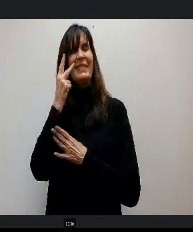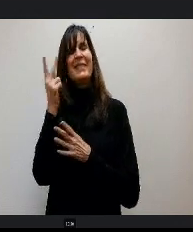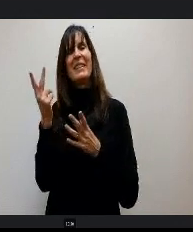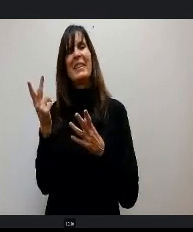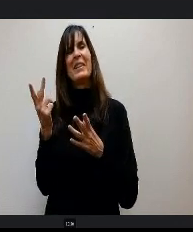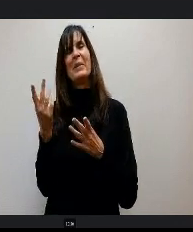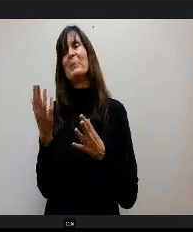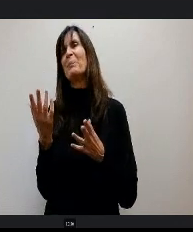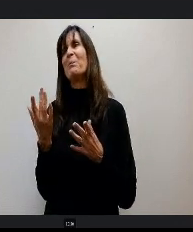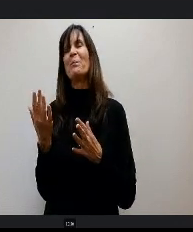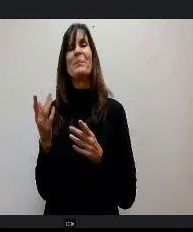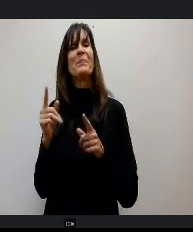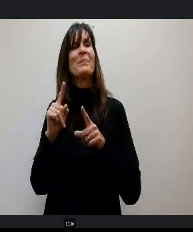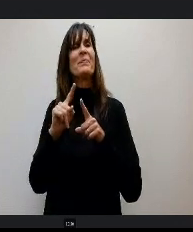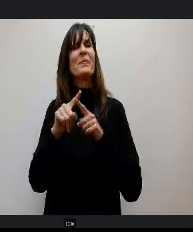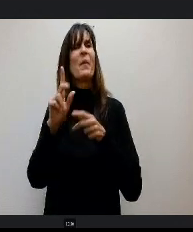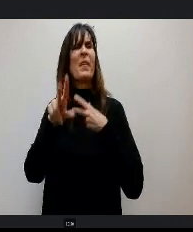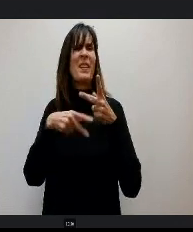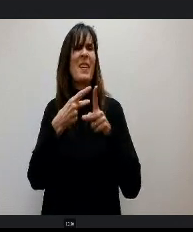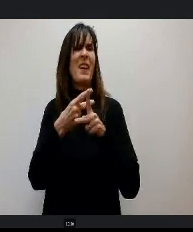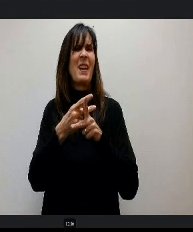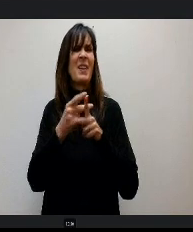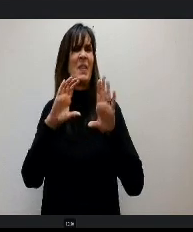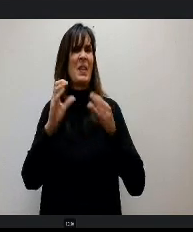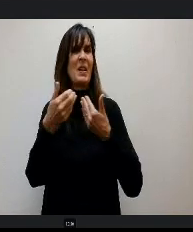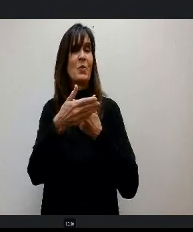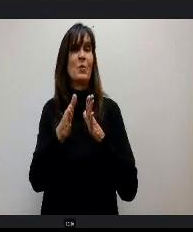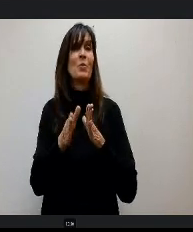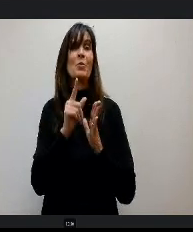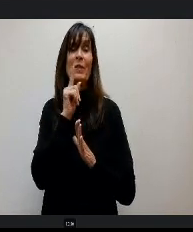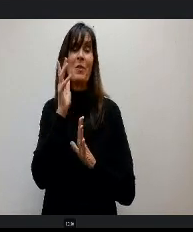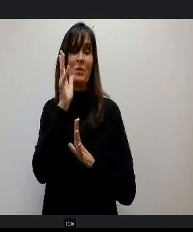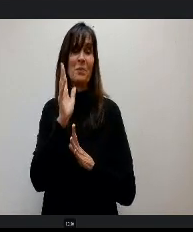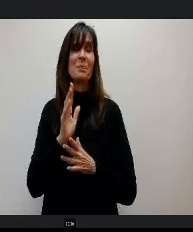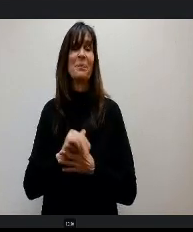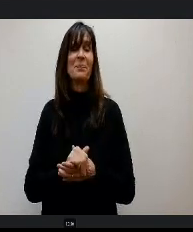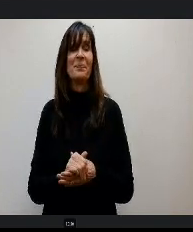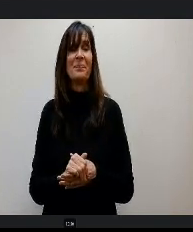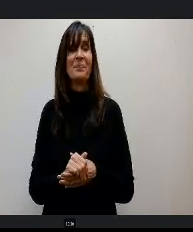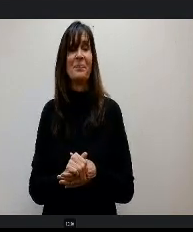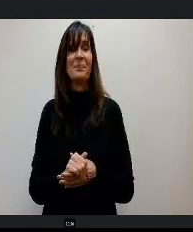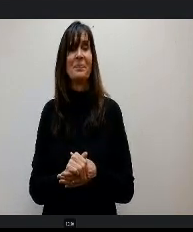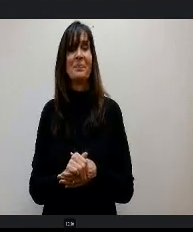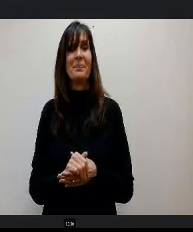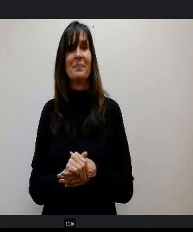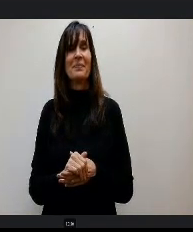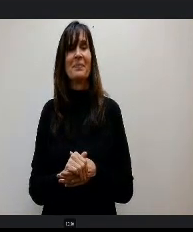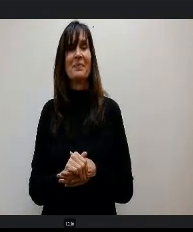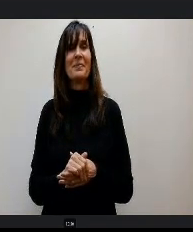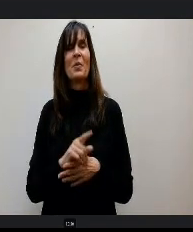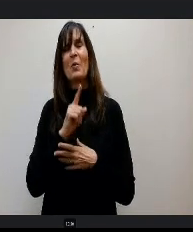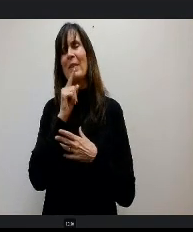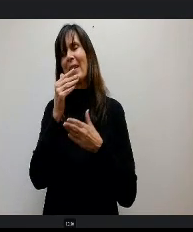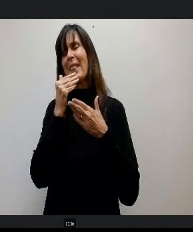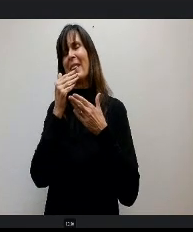And different kind of classrooms. It was really awesome I just to I just want to thank you guys for being here tonight. It's